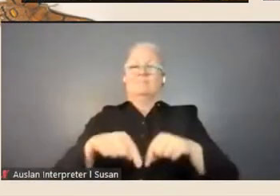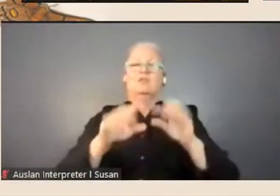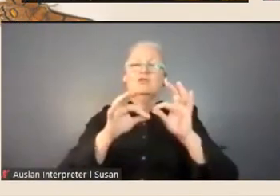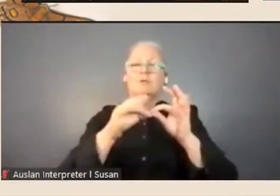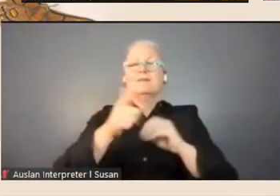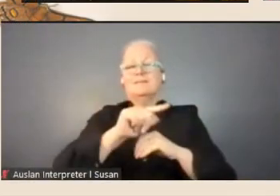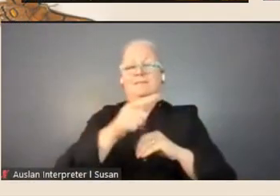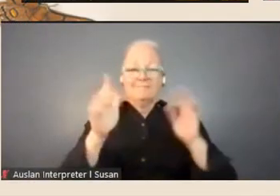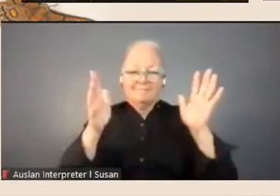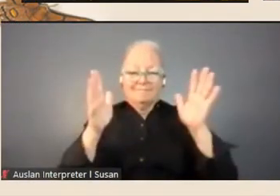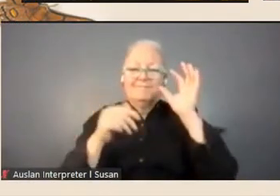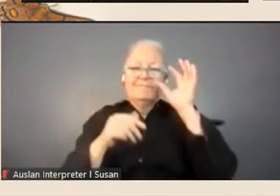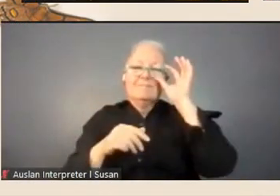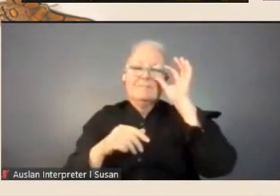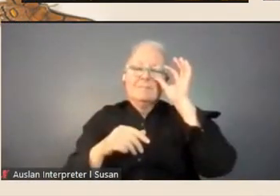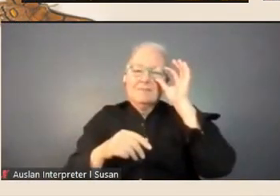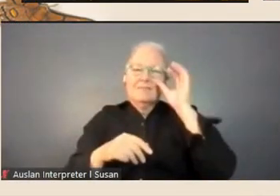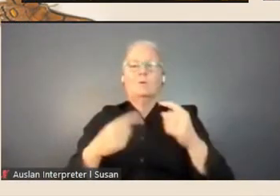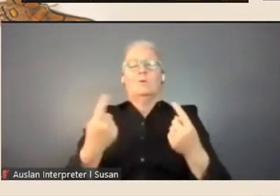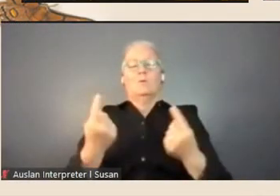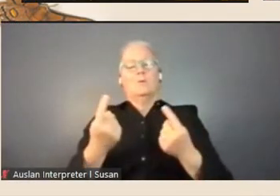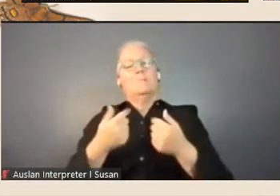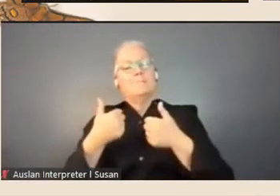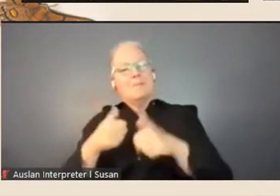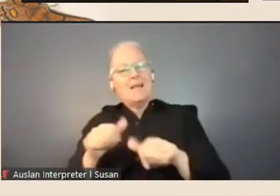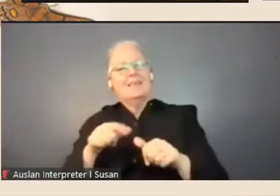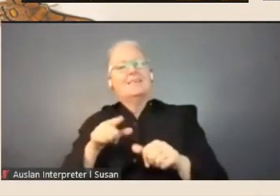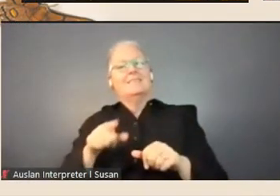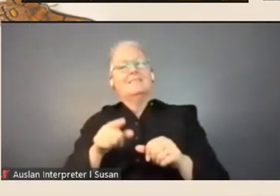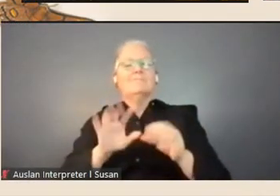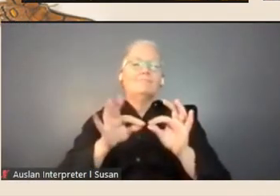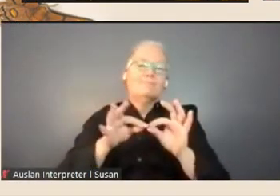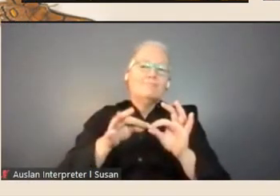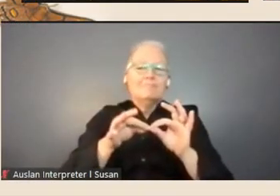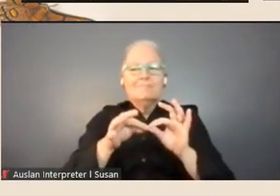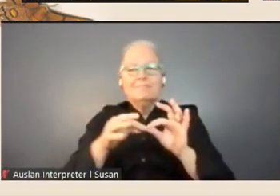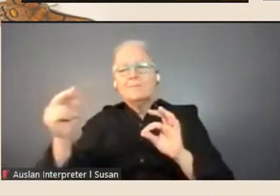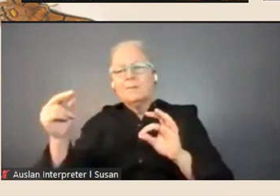and managing to, to provide that interpretation support throughout this session, thank you.